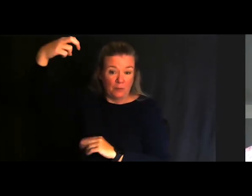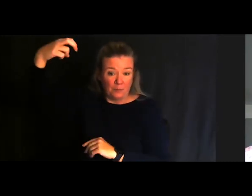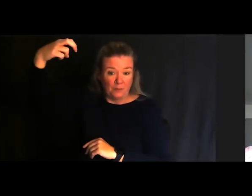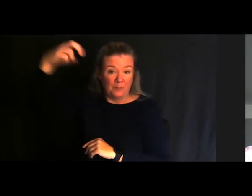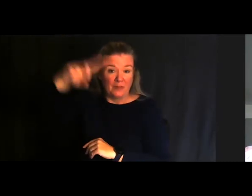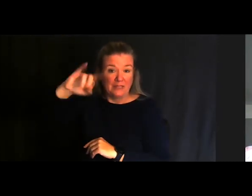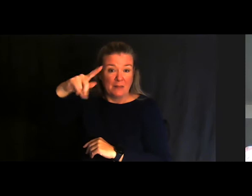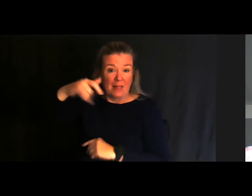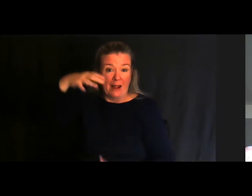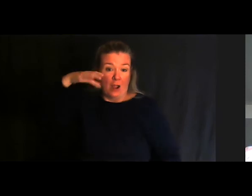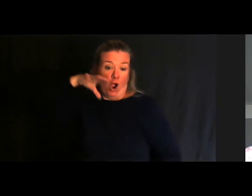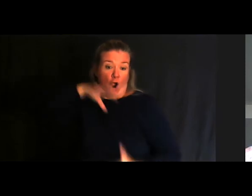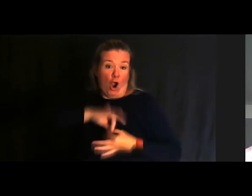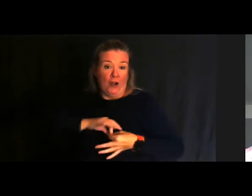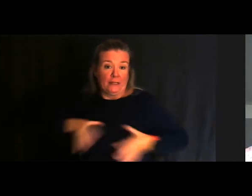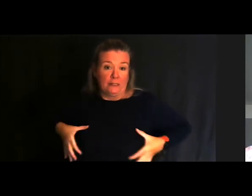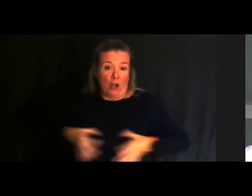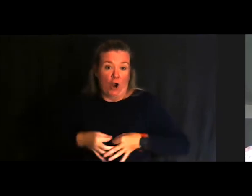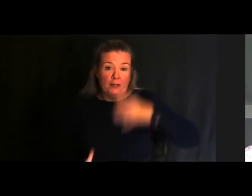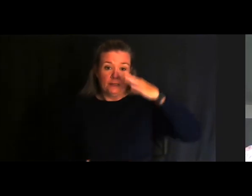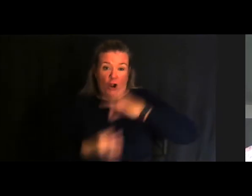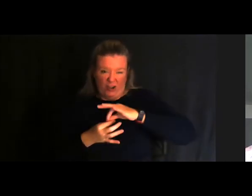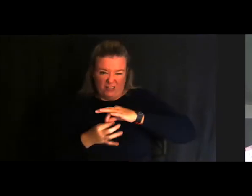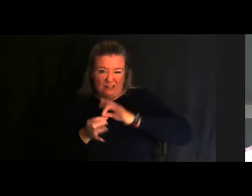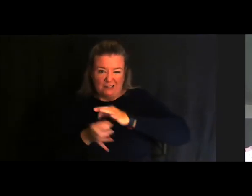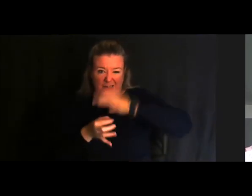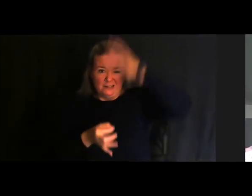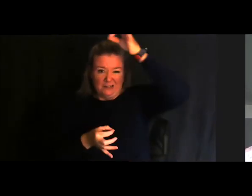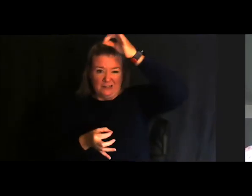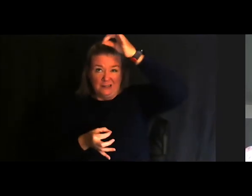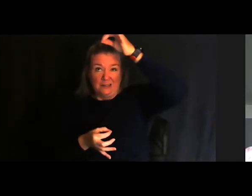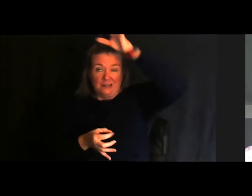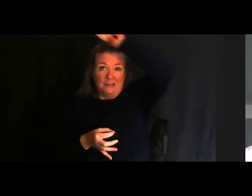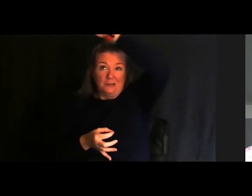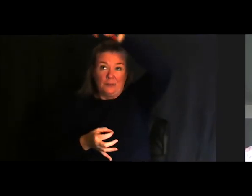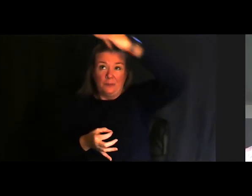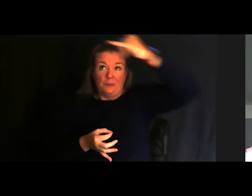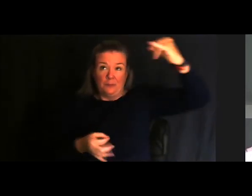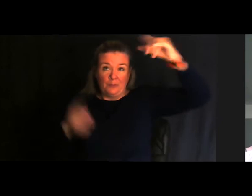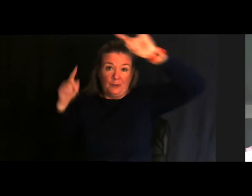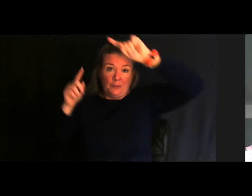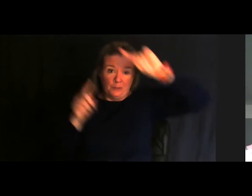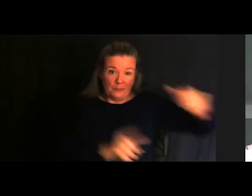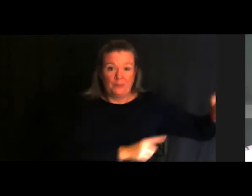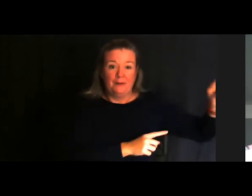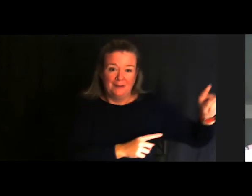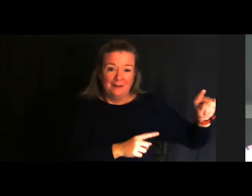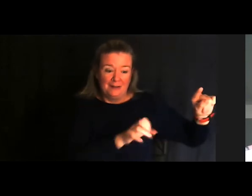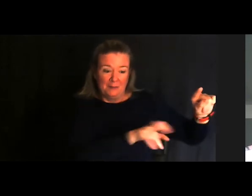you come all the way back down to the bottom, and there's a way for you to exit at the end and get back to an assistive device.